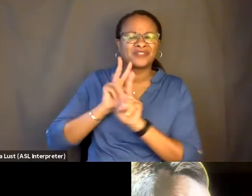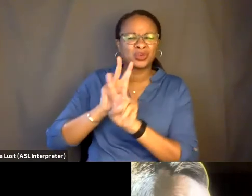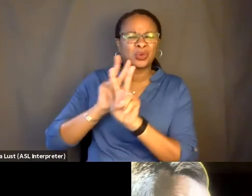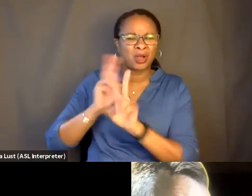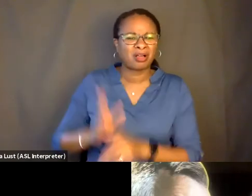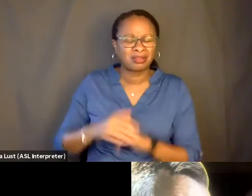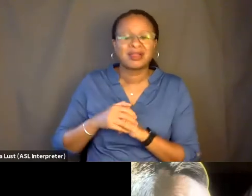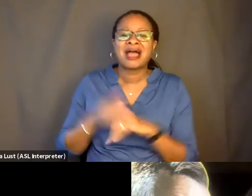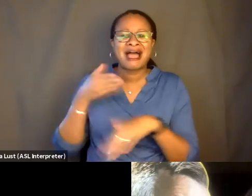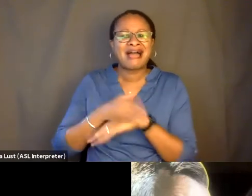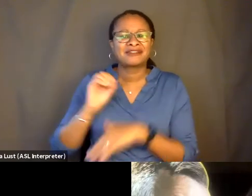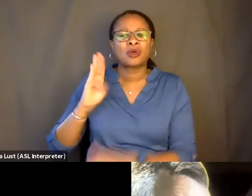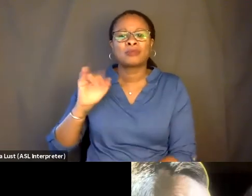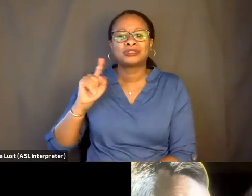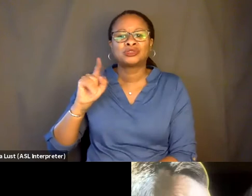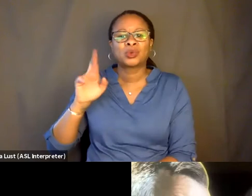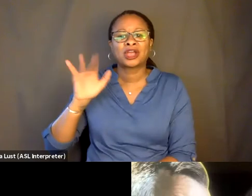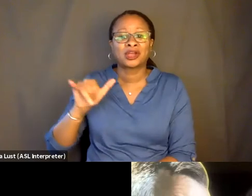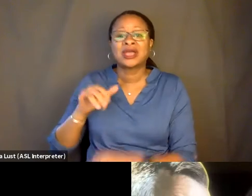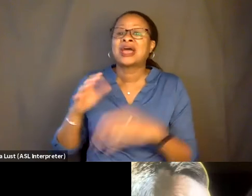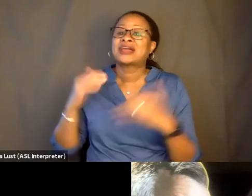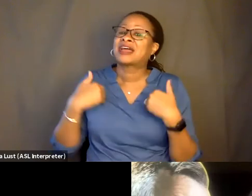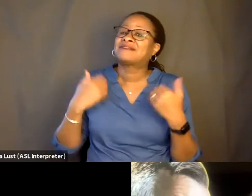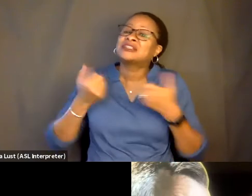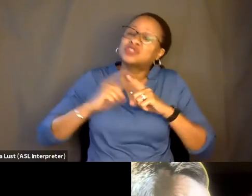there were so many versions of the tone of that.